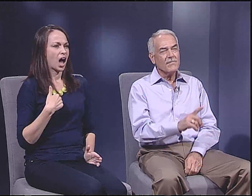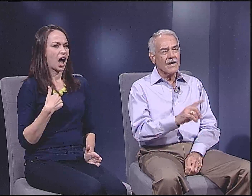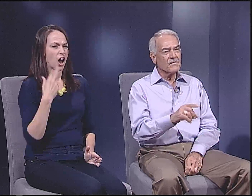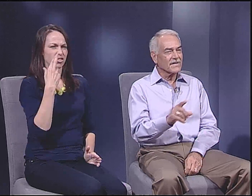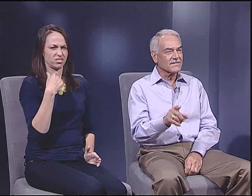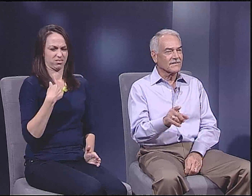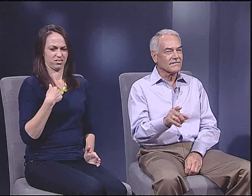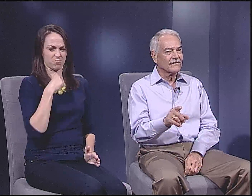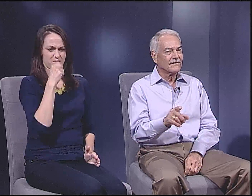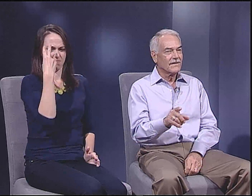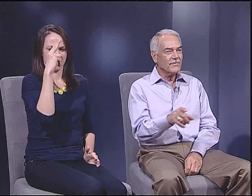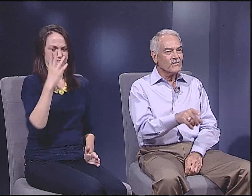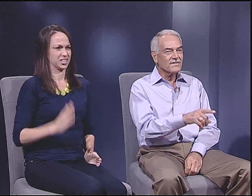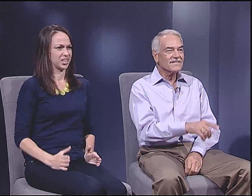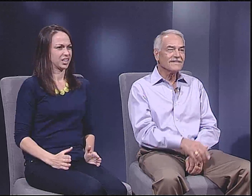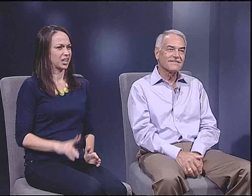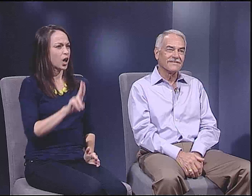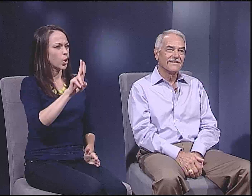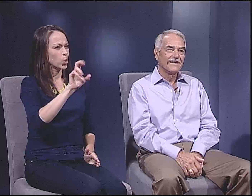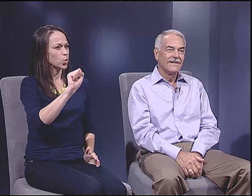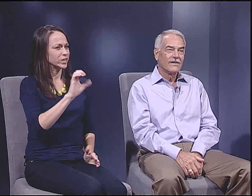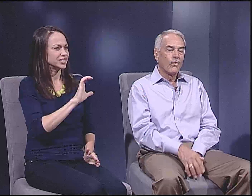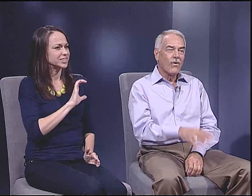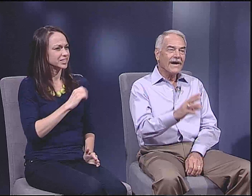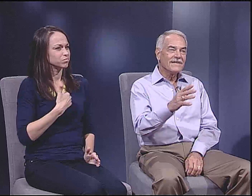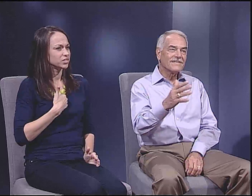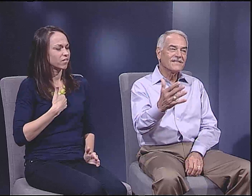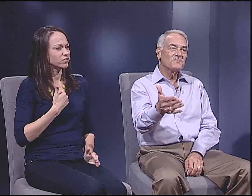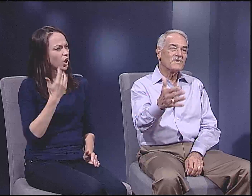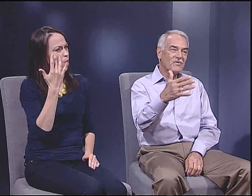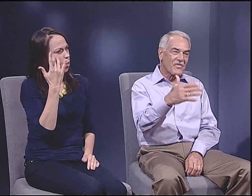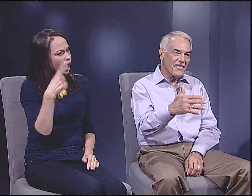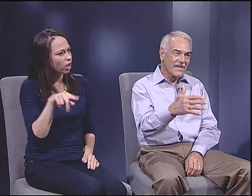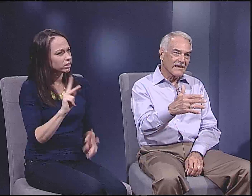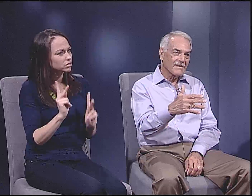And I began to realize, wait a minute, I'm not a Mexican. I'm a US citizen.